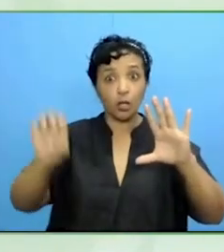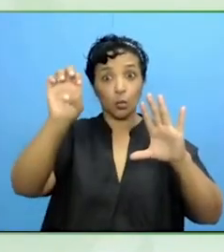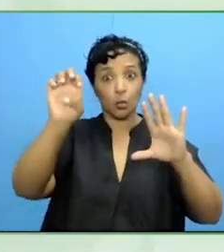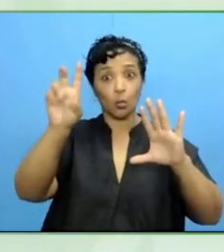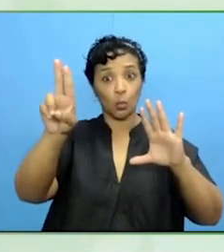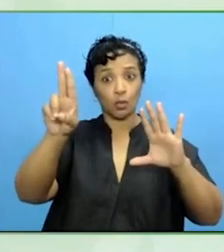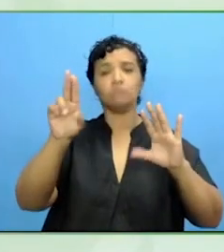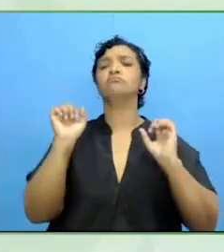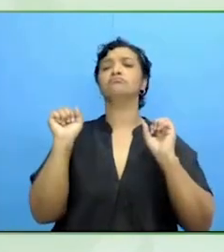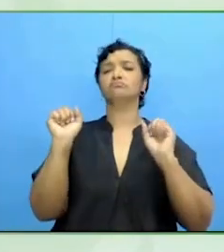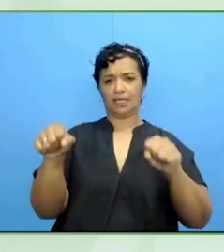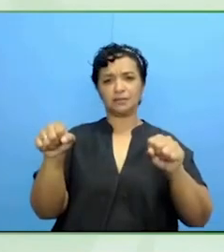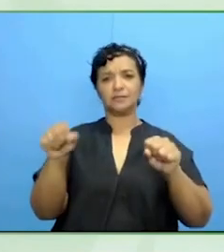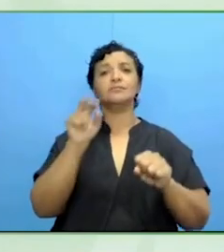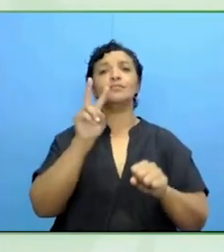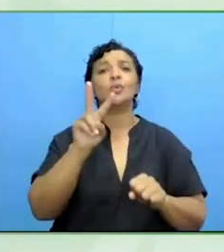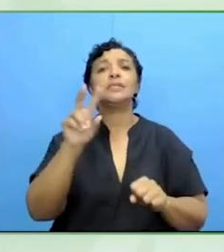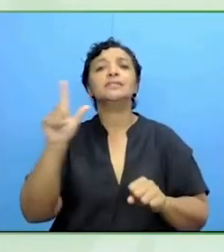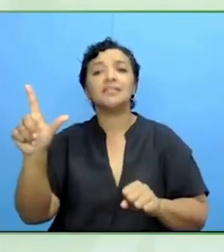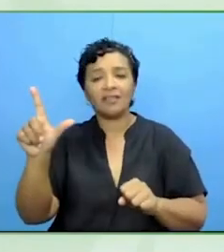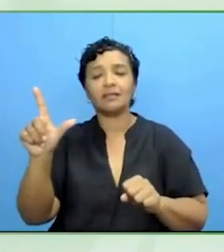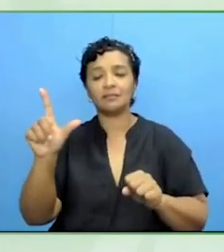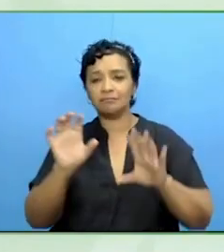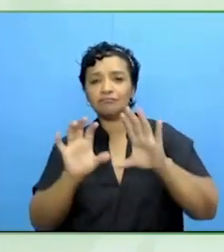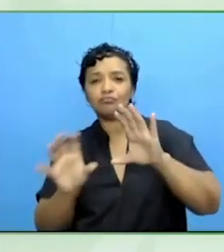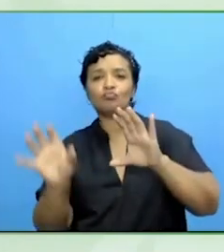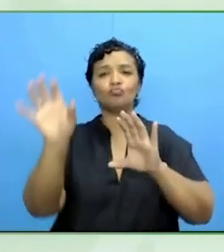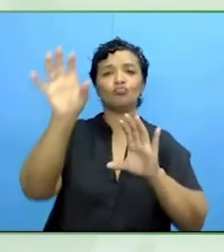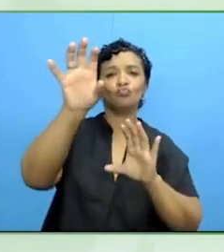Authorities from the 27 member states of the European Union are